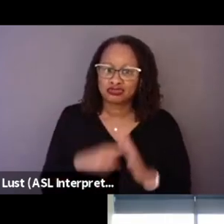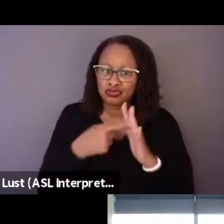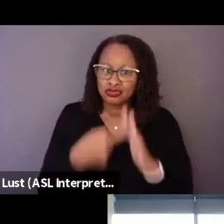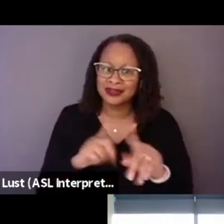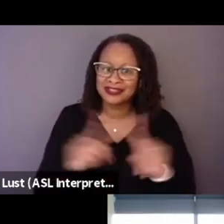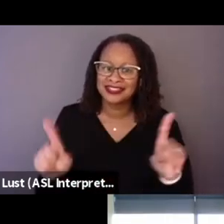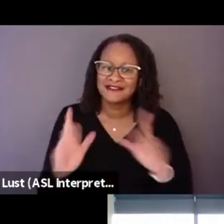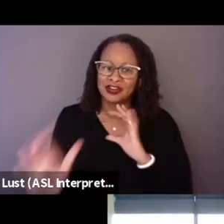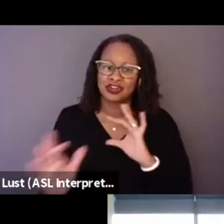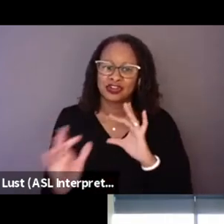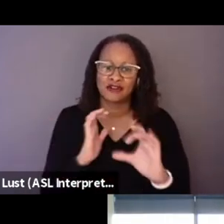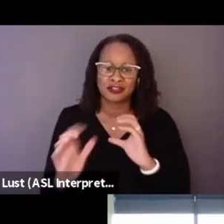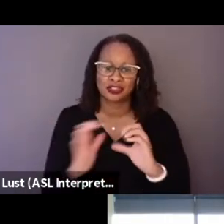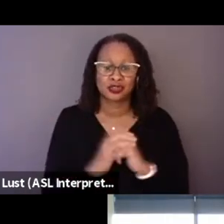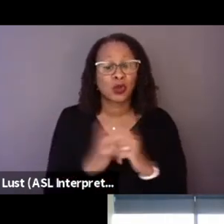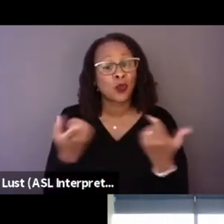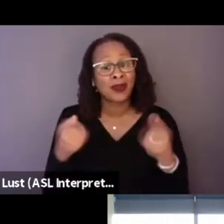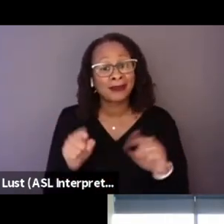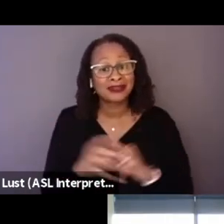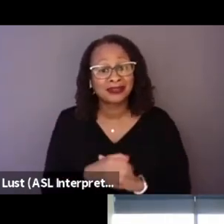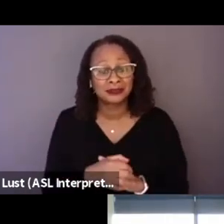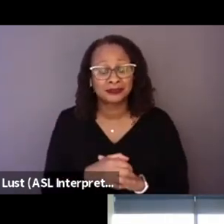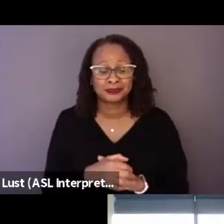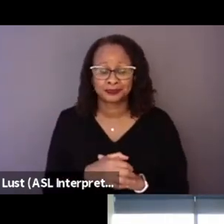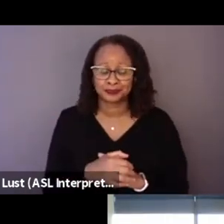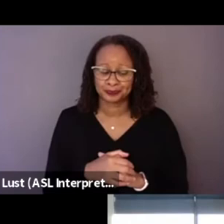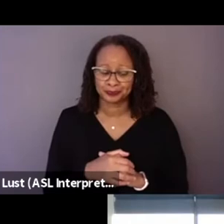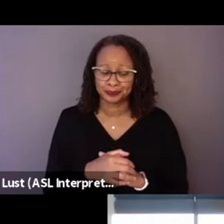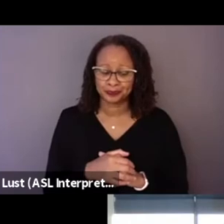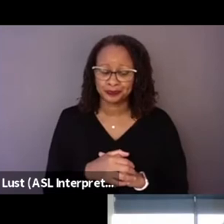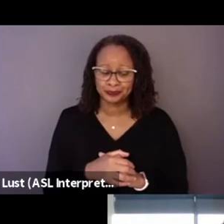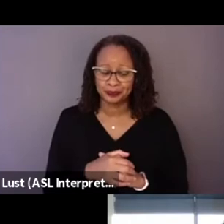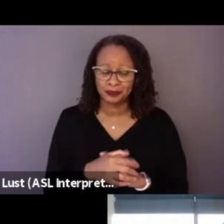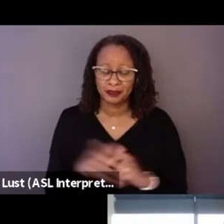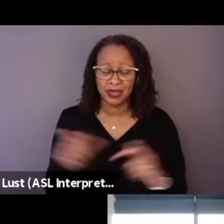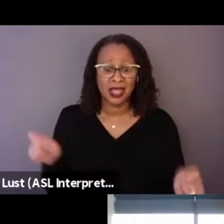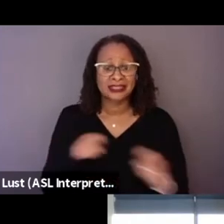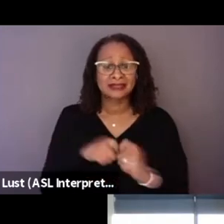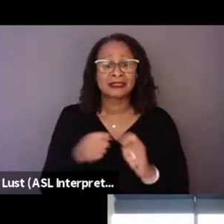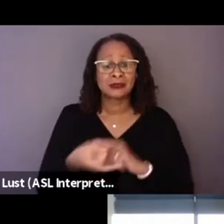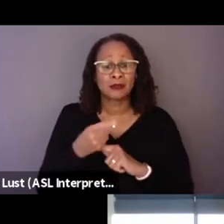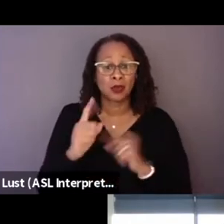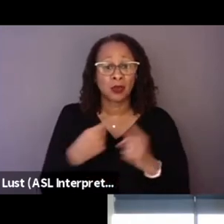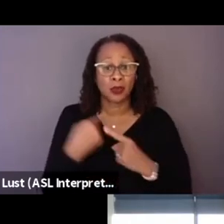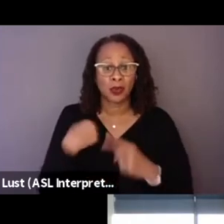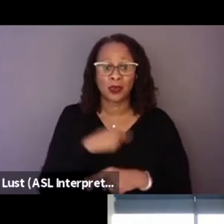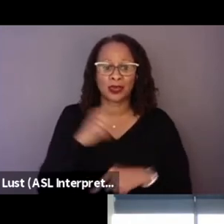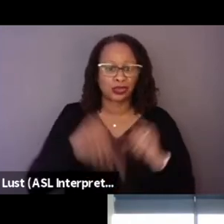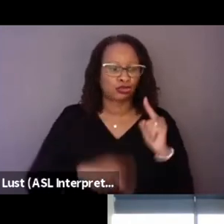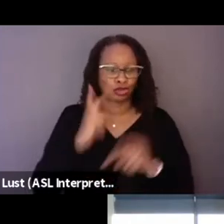and what happened at certain moment, that we just couldn't look at each other anymore,